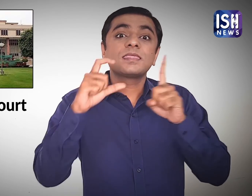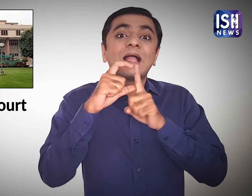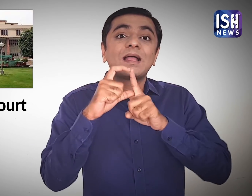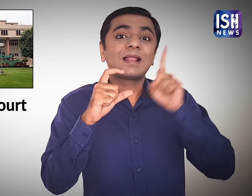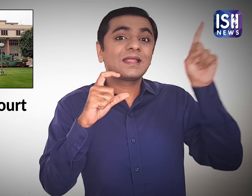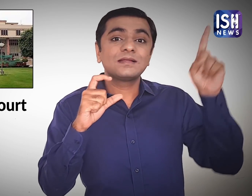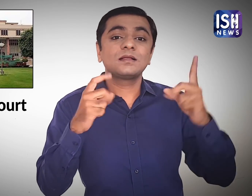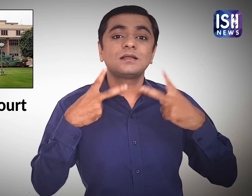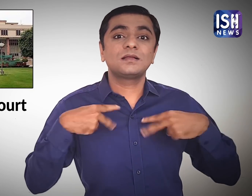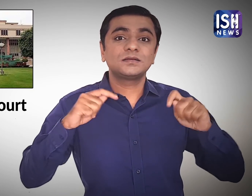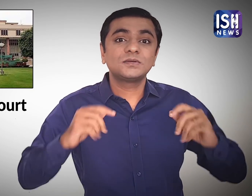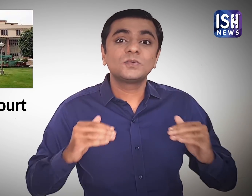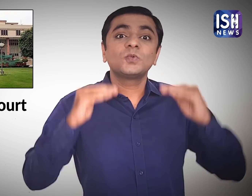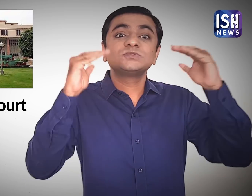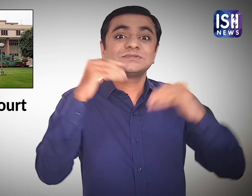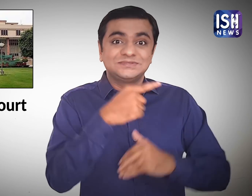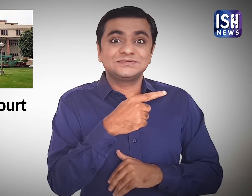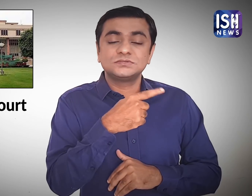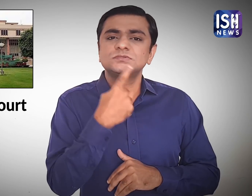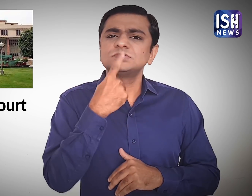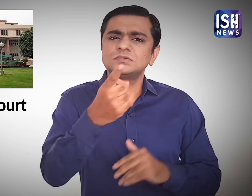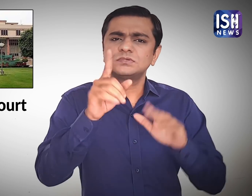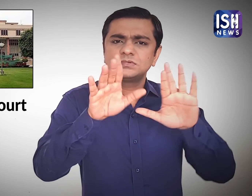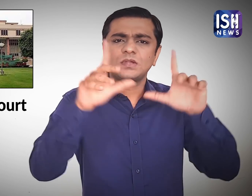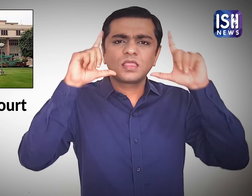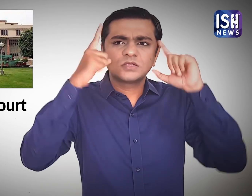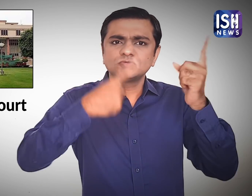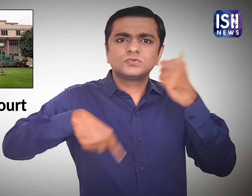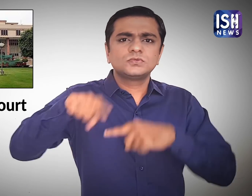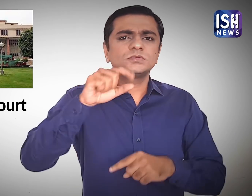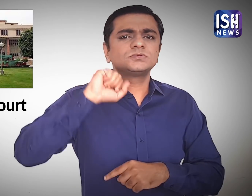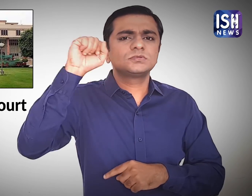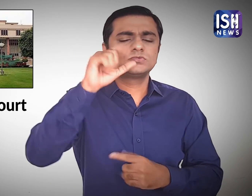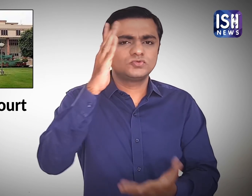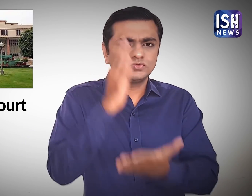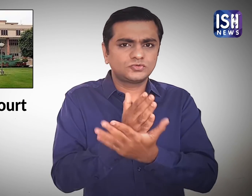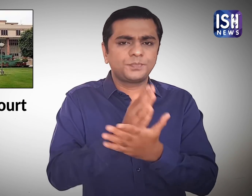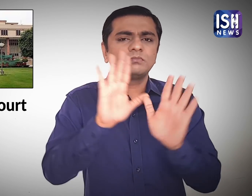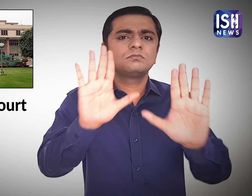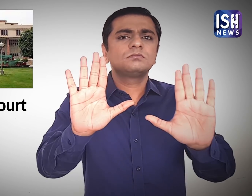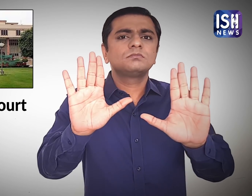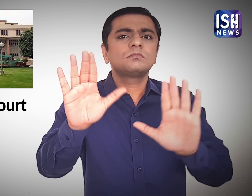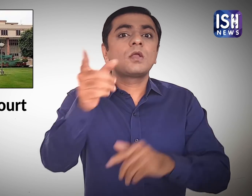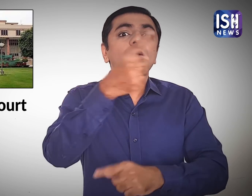Even the Delhi High Court said they could not continue their strike.